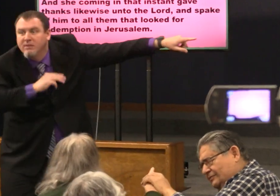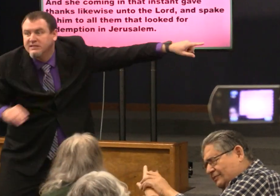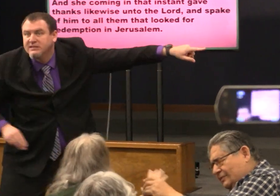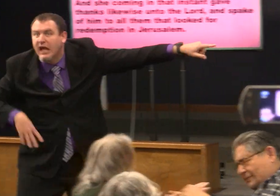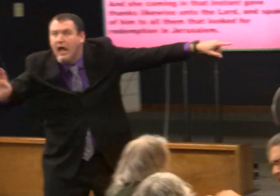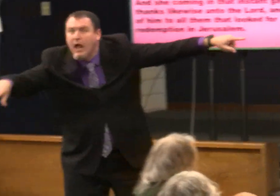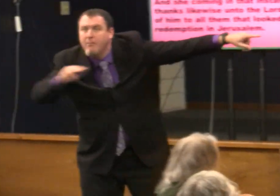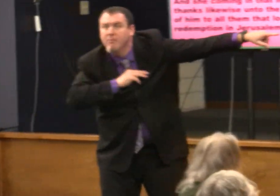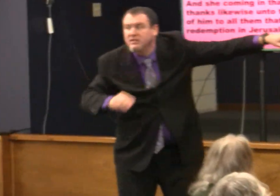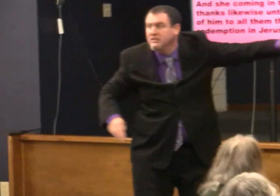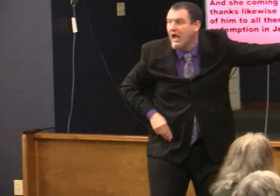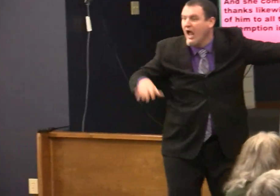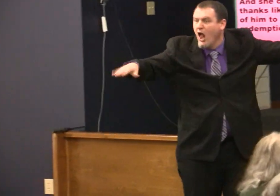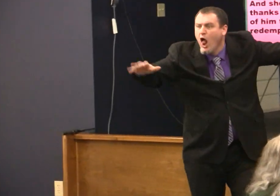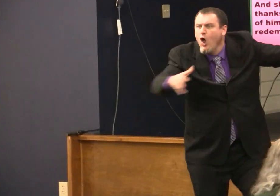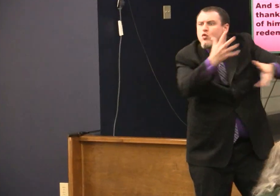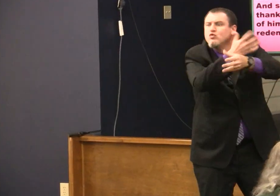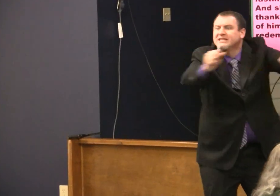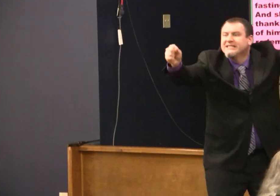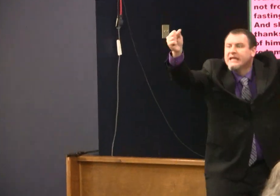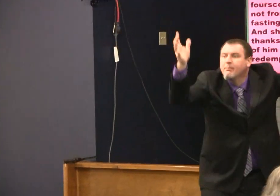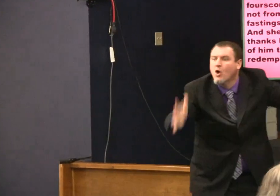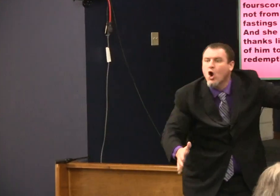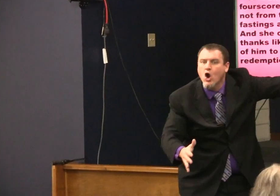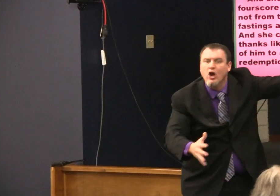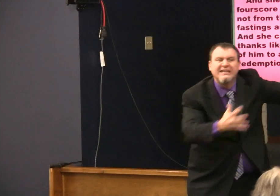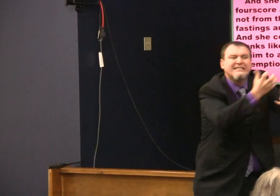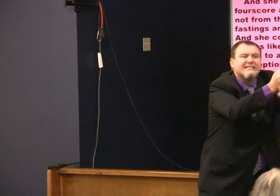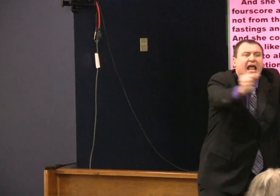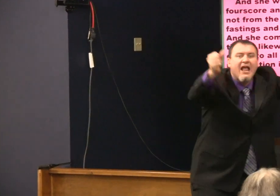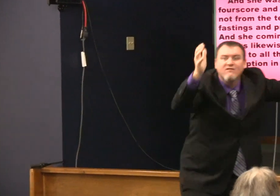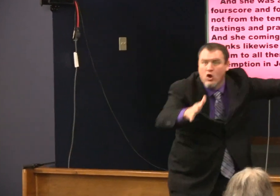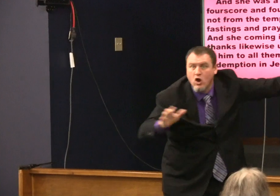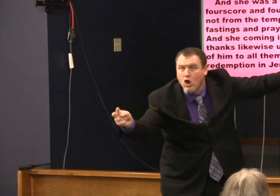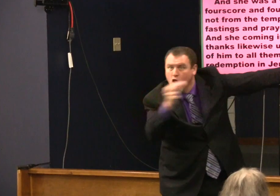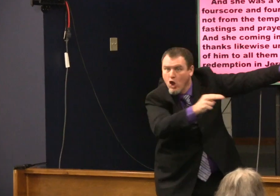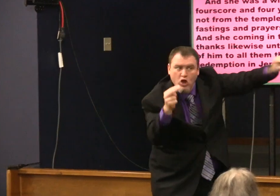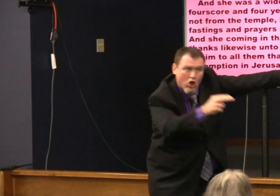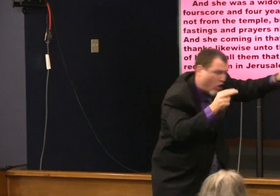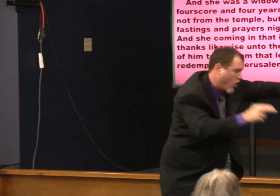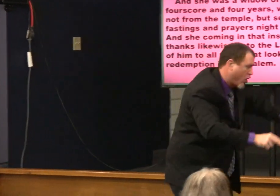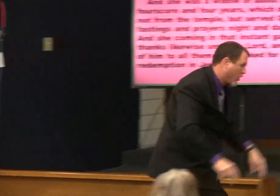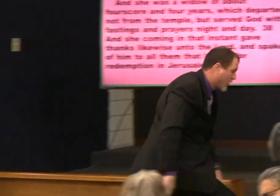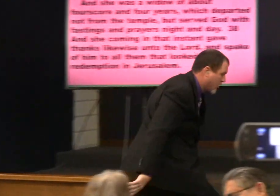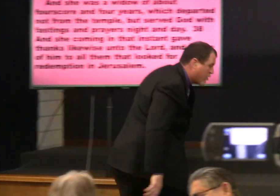is Messiah look the messiah's over here the Savior the Savior he's here now look